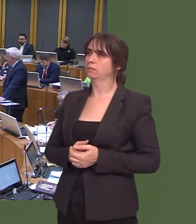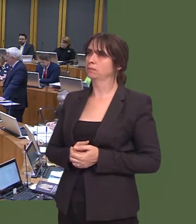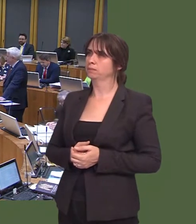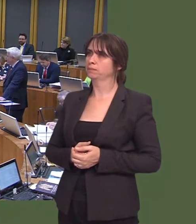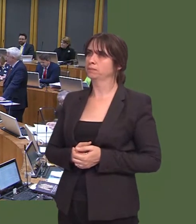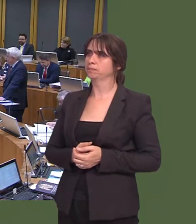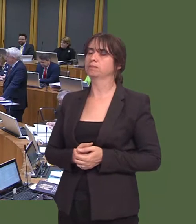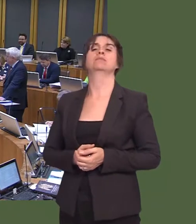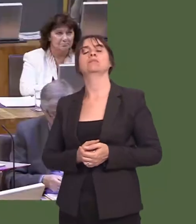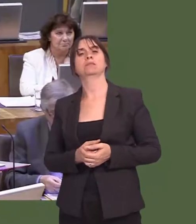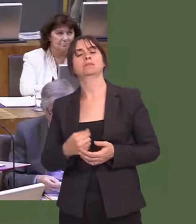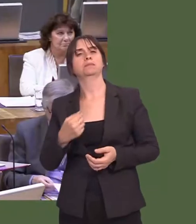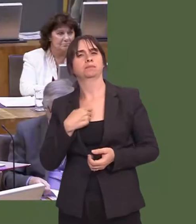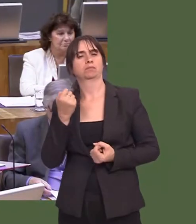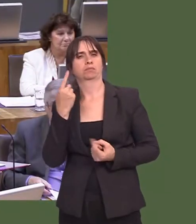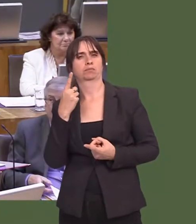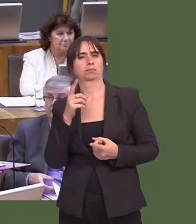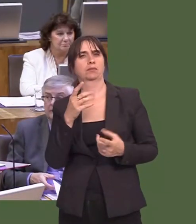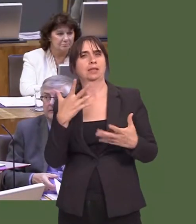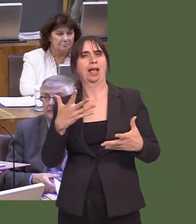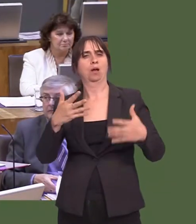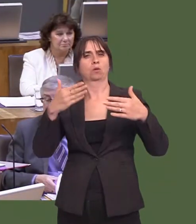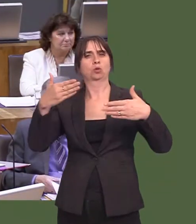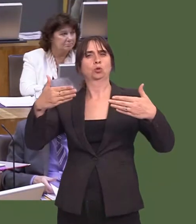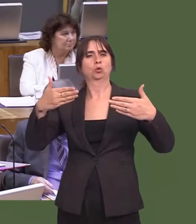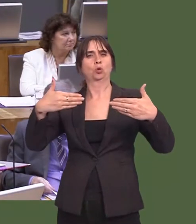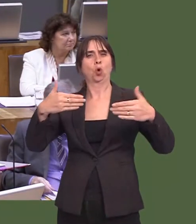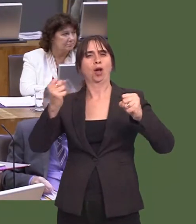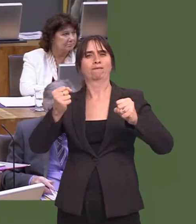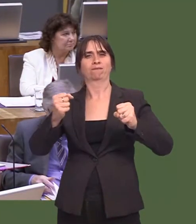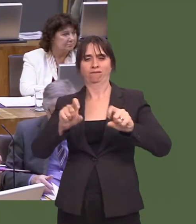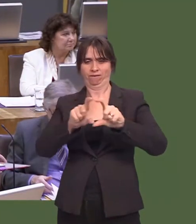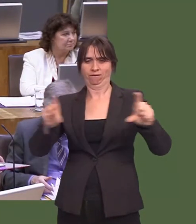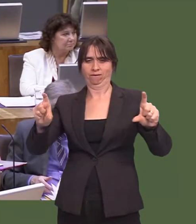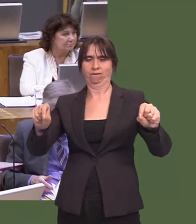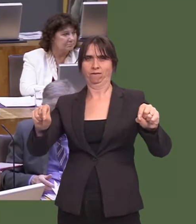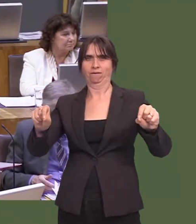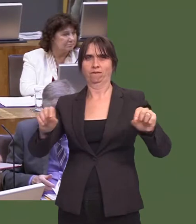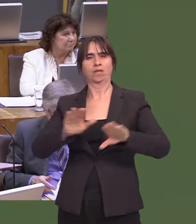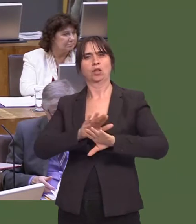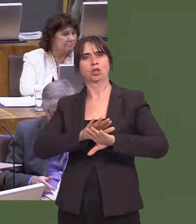Although, I have noticed people putting on their doors ëNo canvassersí as well as ëNo cold callingí. But itís an important point.